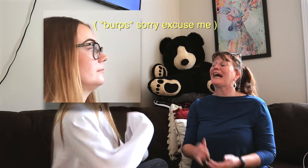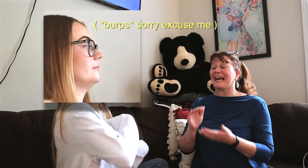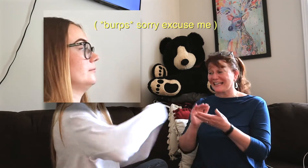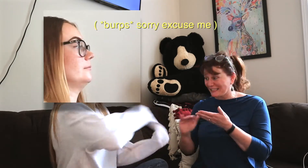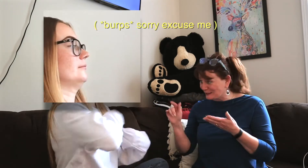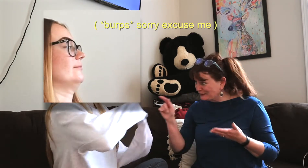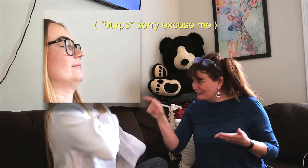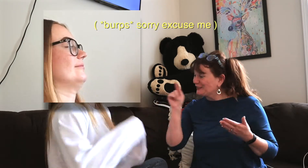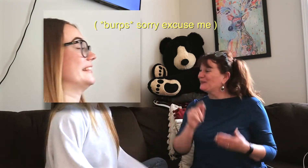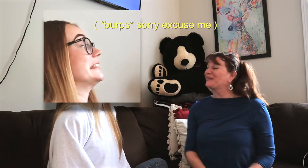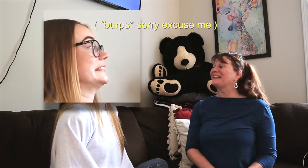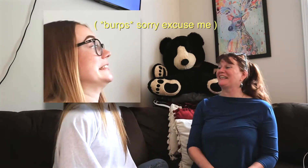excuse you!